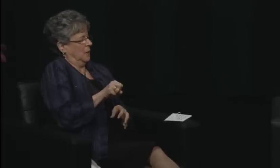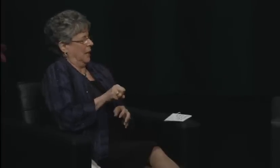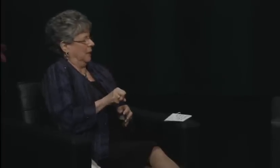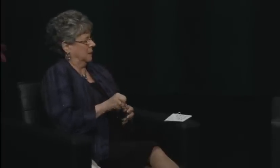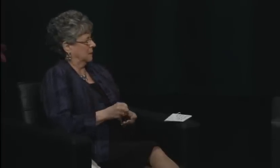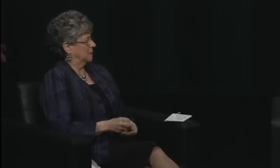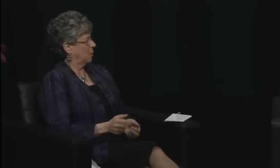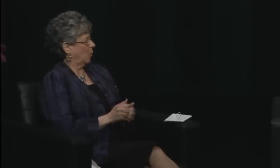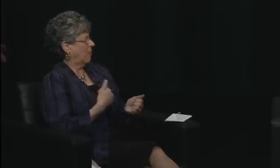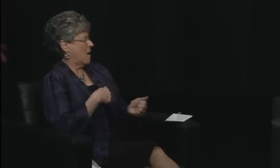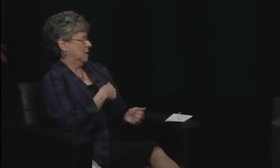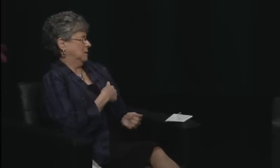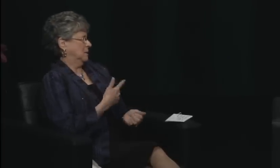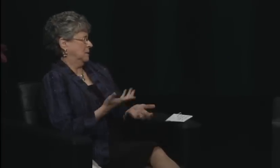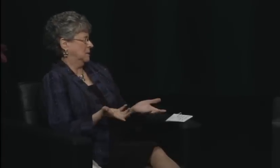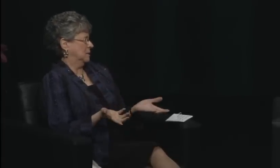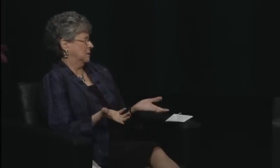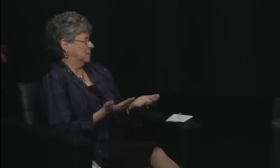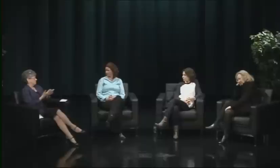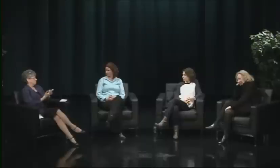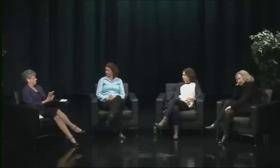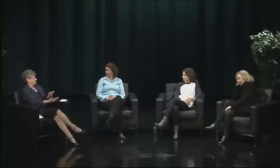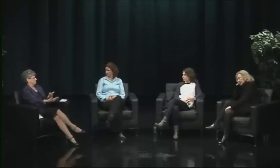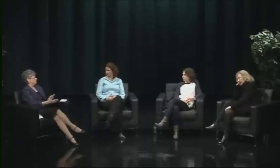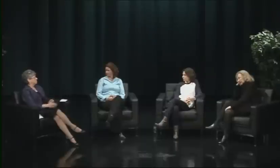at some old pictures, and it made me realize, yes,